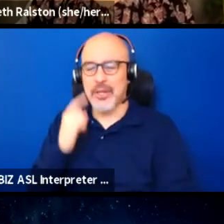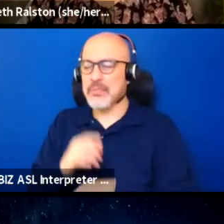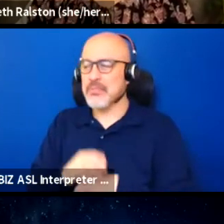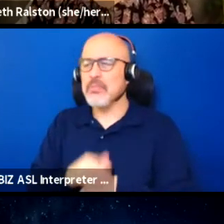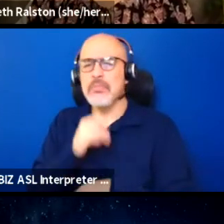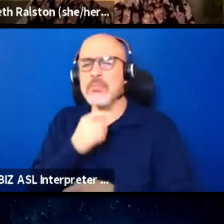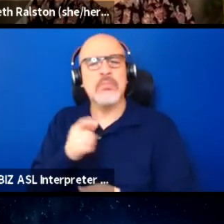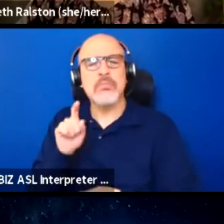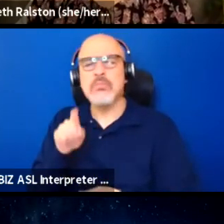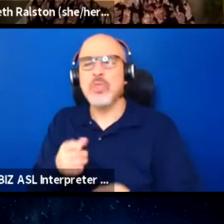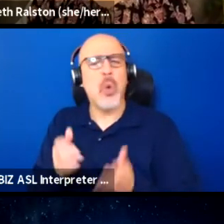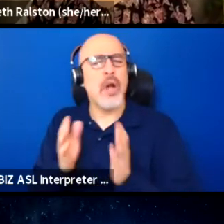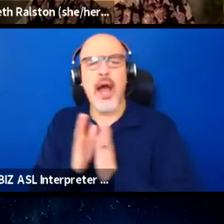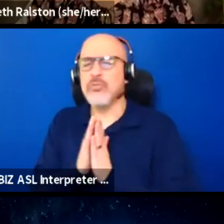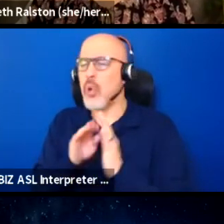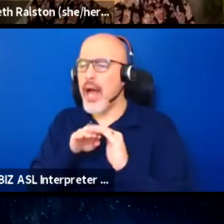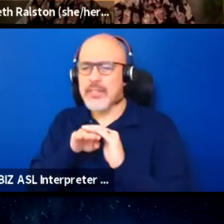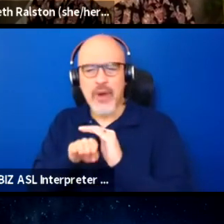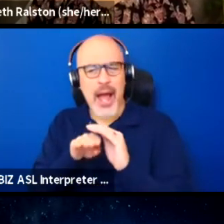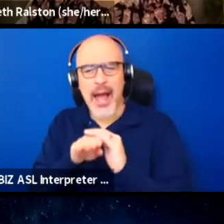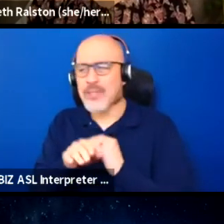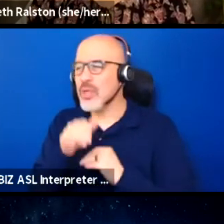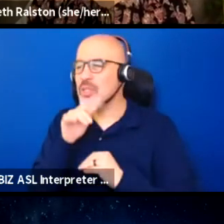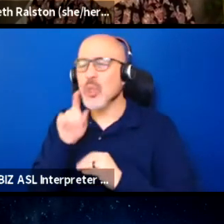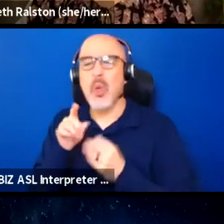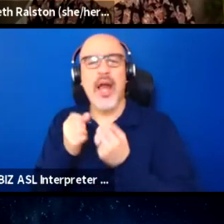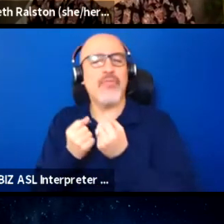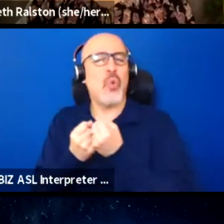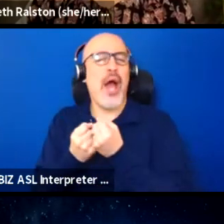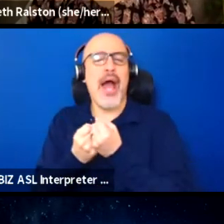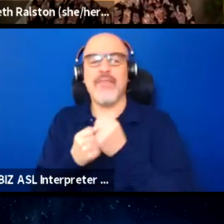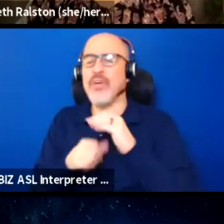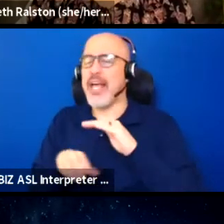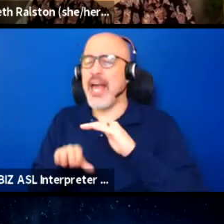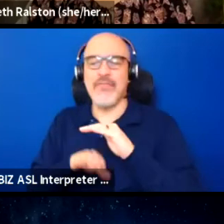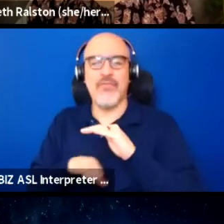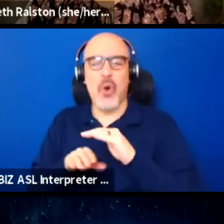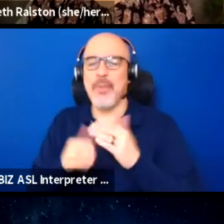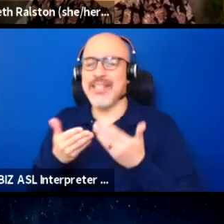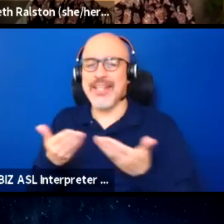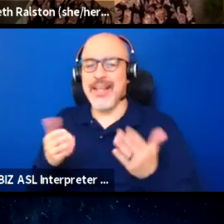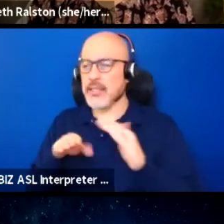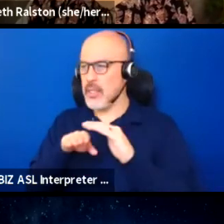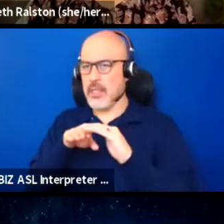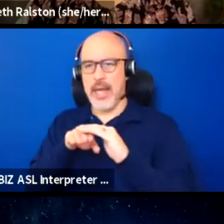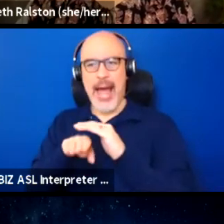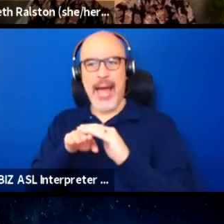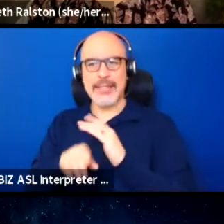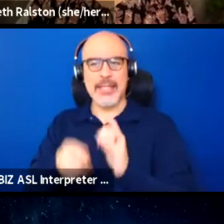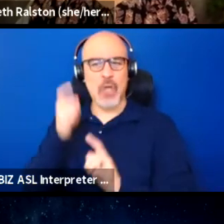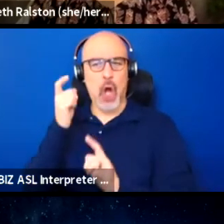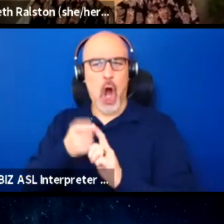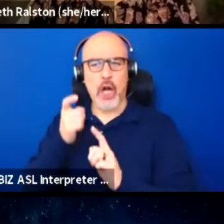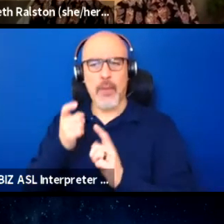and you don't have to advocate for basic things, that access is automatic, that it's universal,